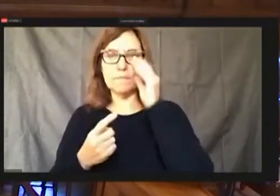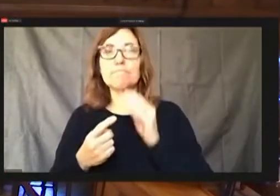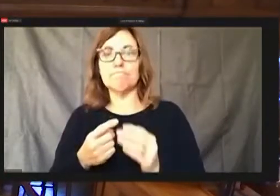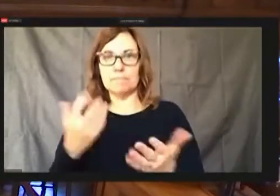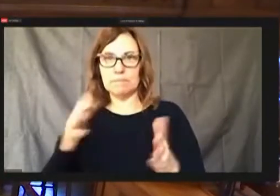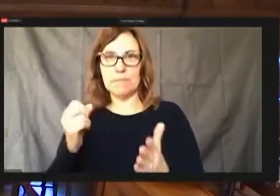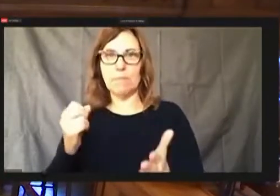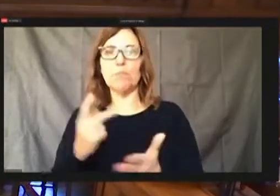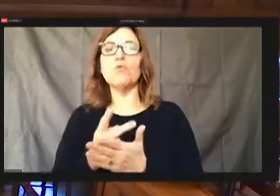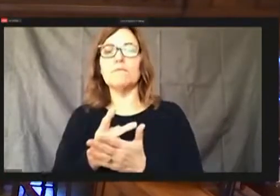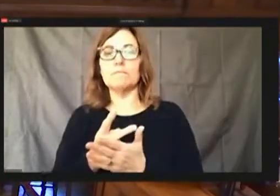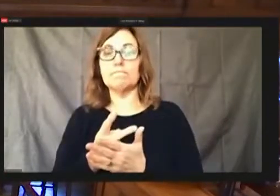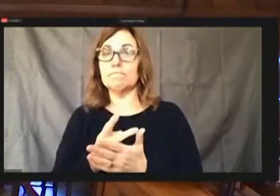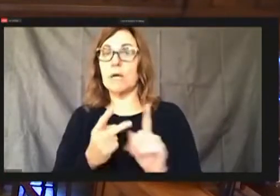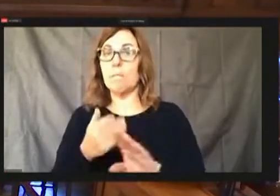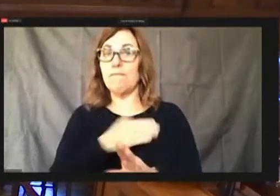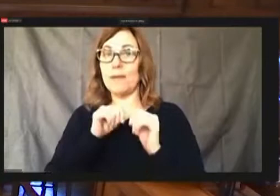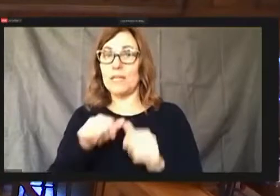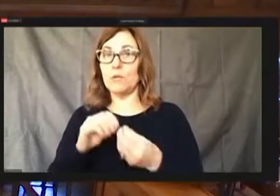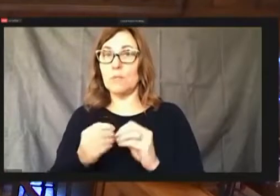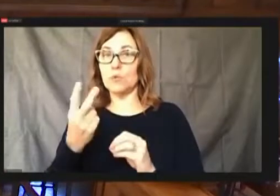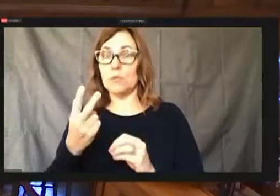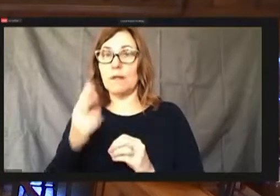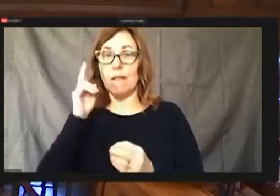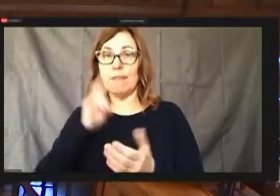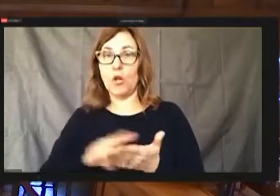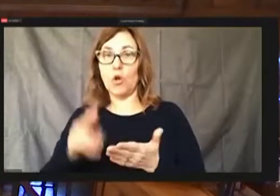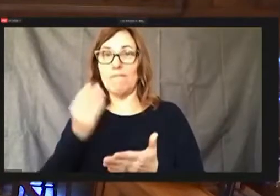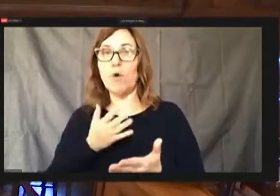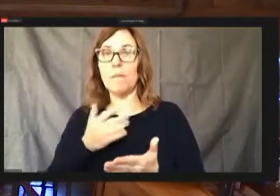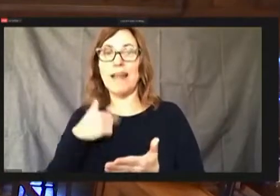the Clark and for me that I forgot to do a roll call.